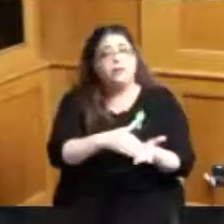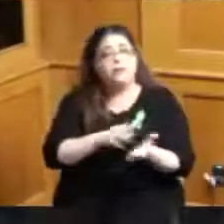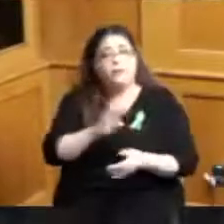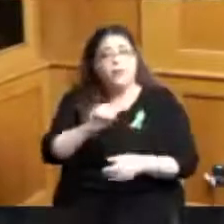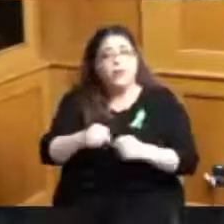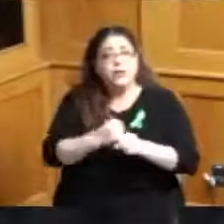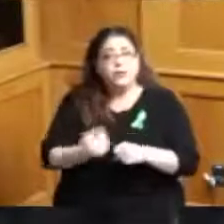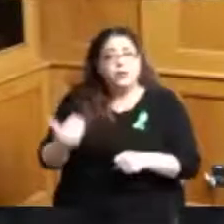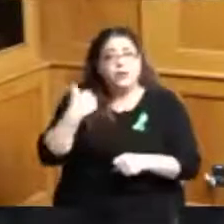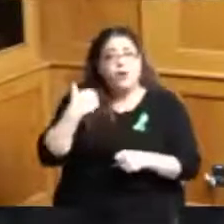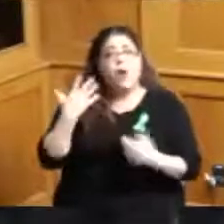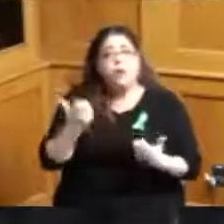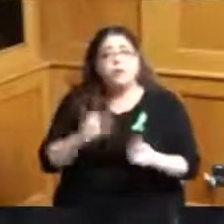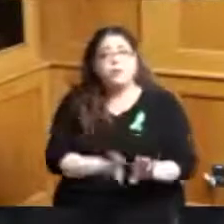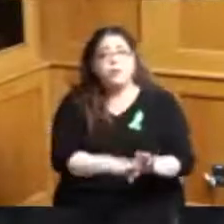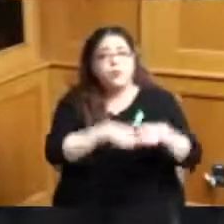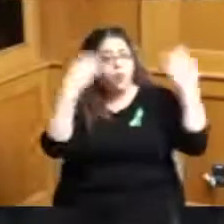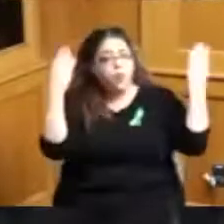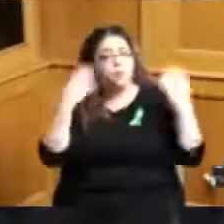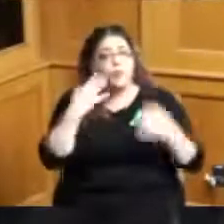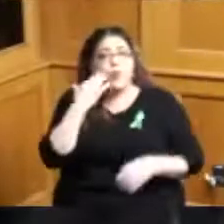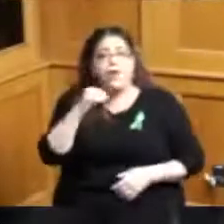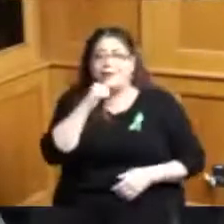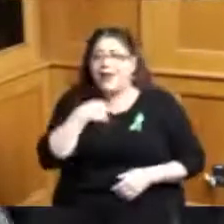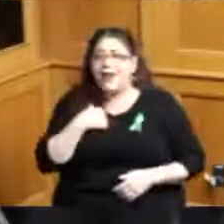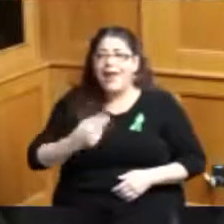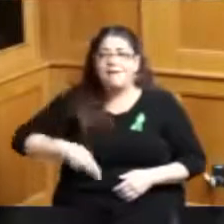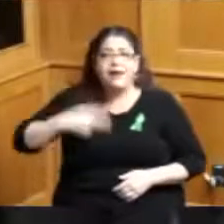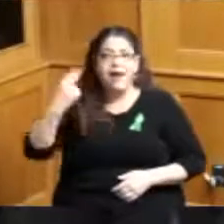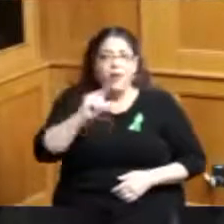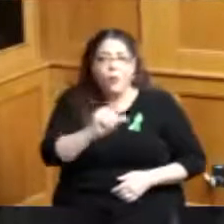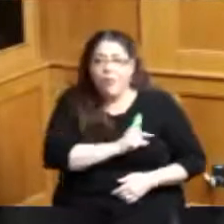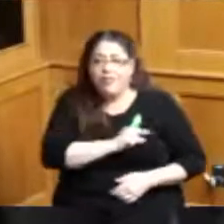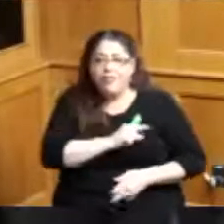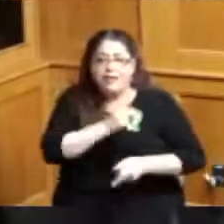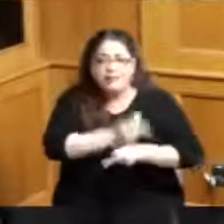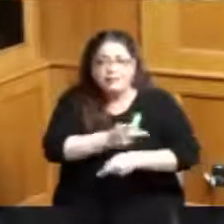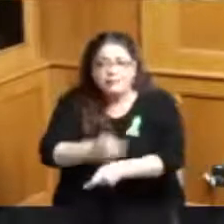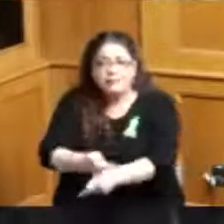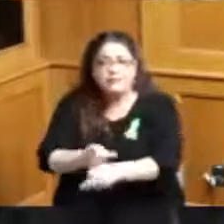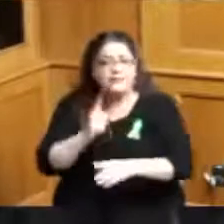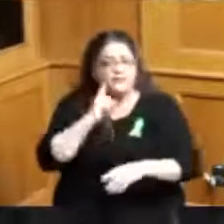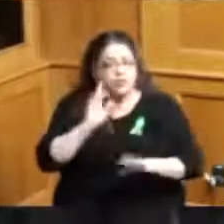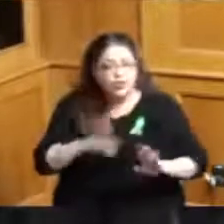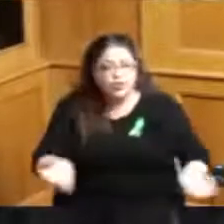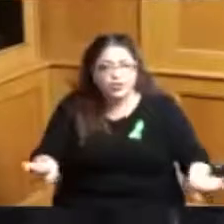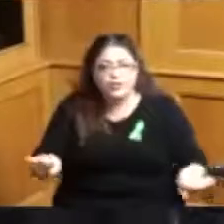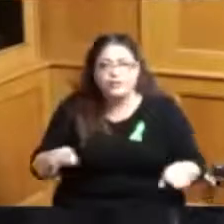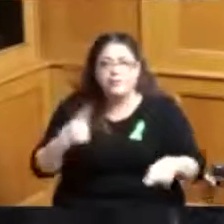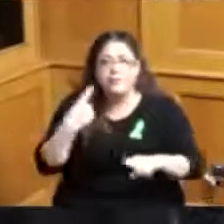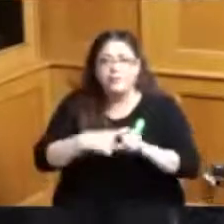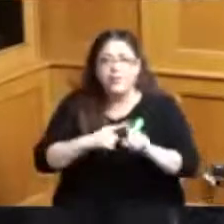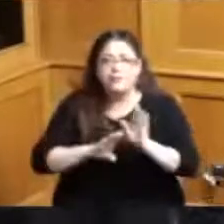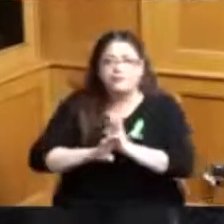including the lack of accessible high quality care options and the exhilarating cost of tuition